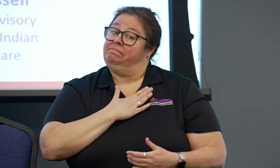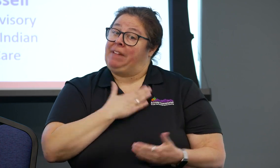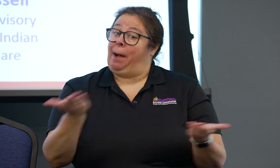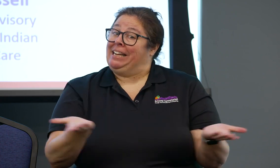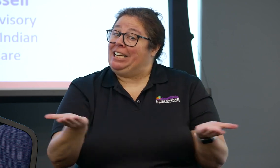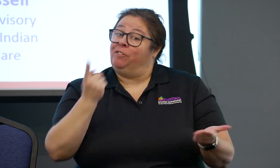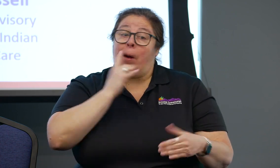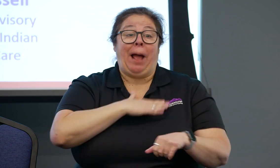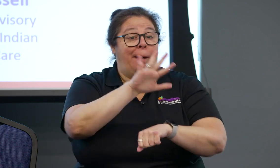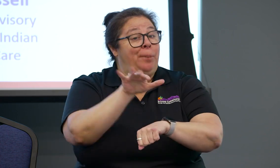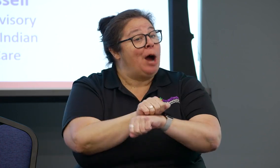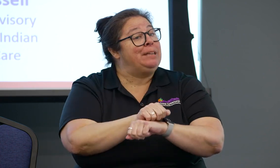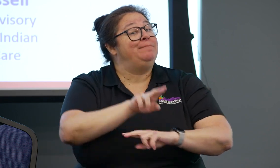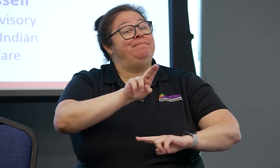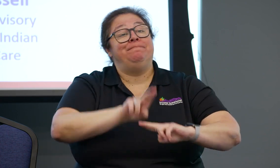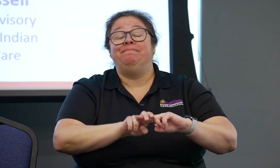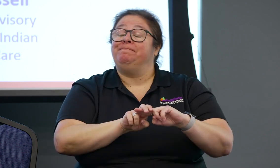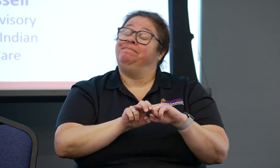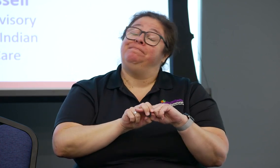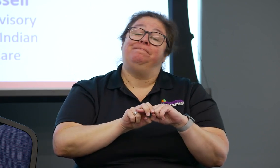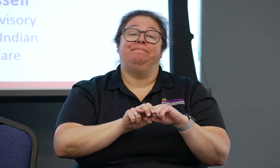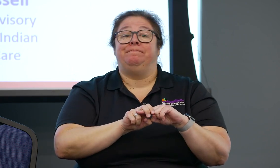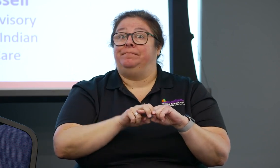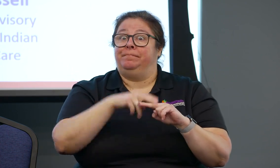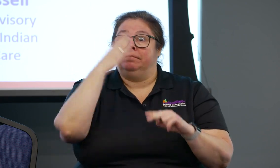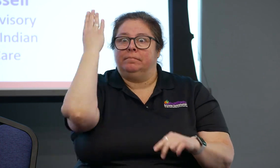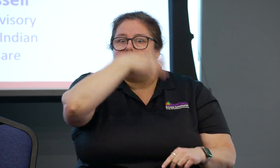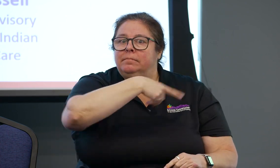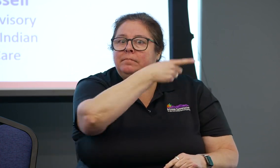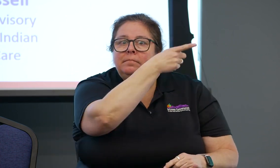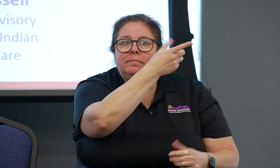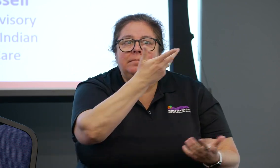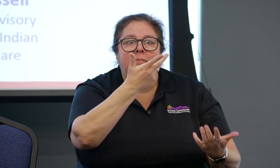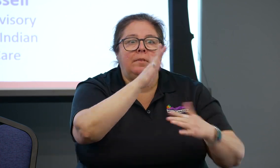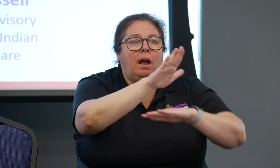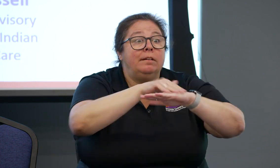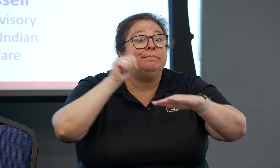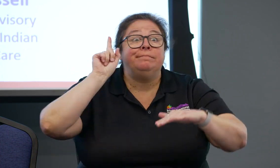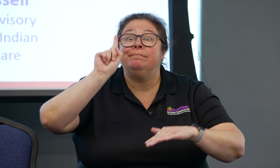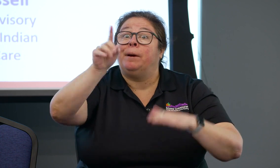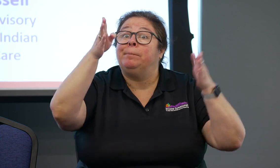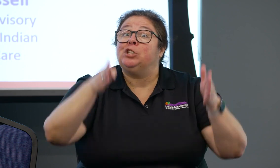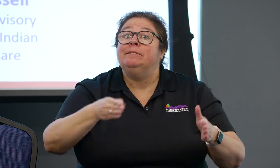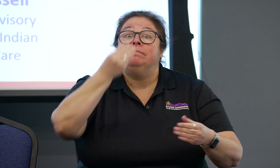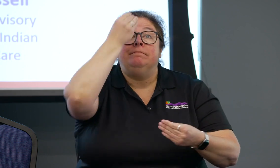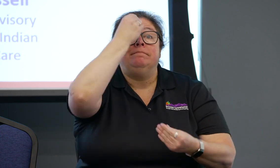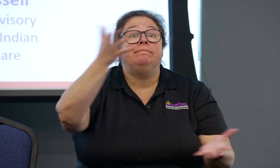So it's important that, sorry, excuse me.